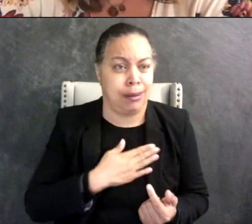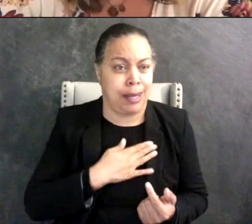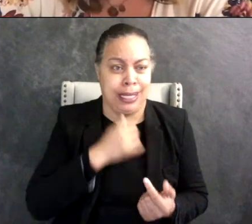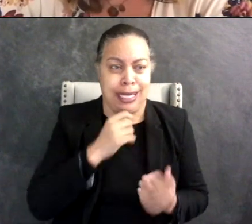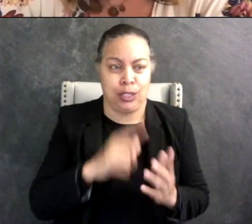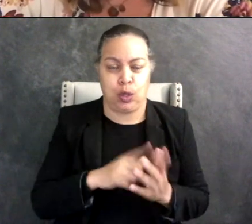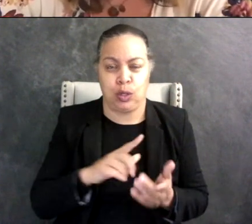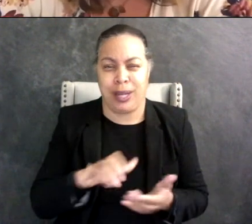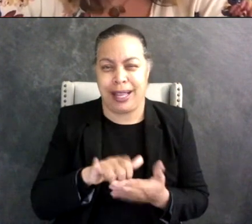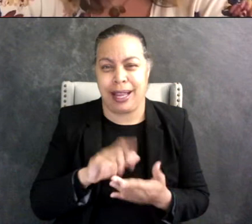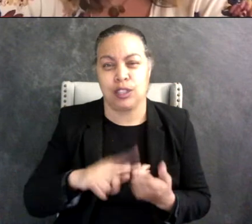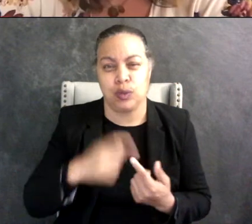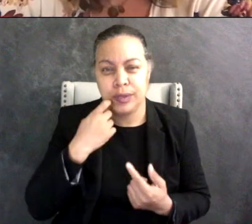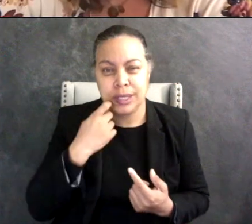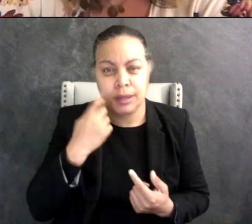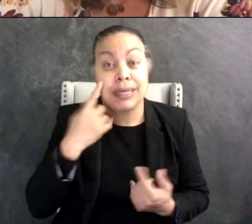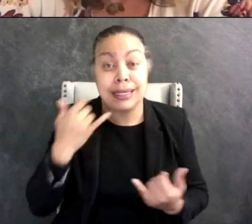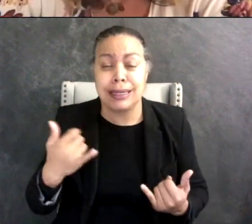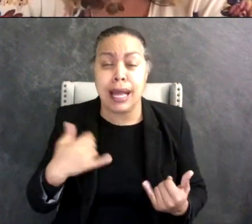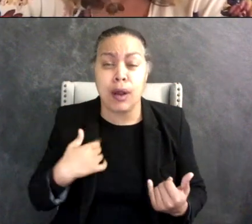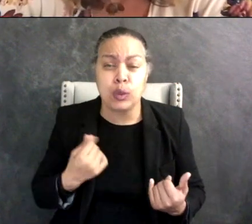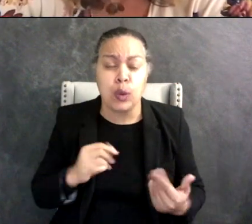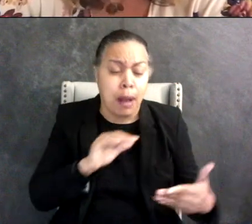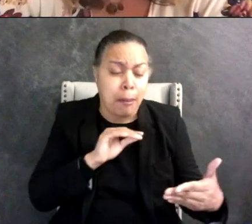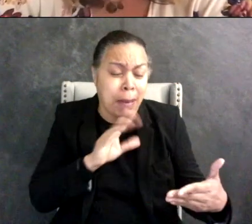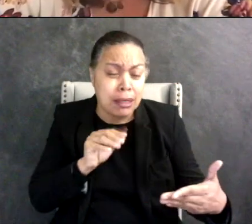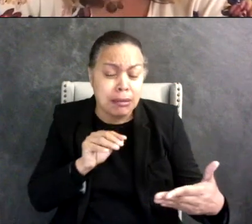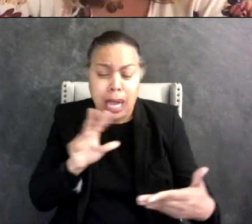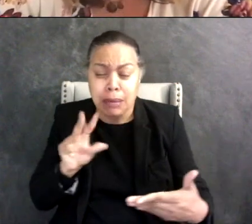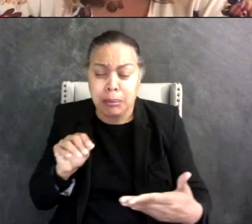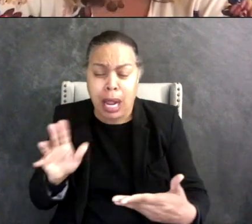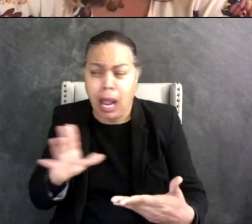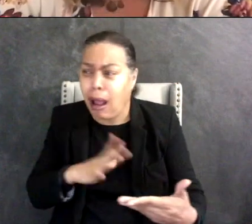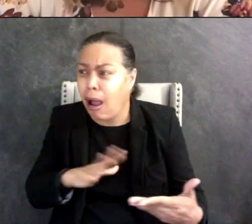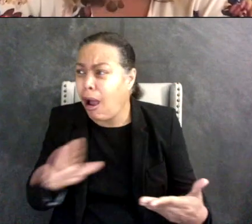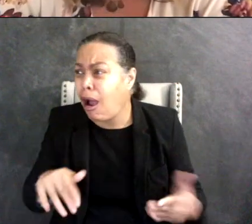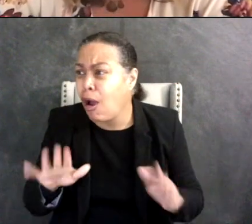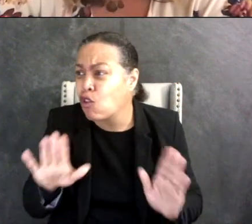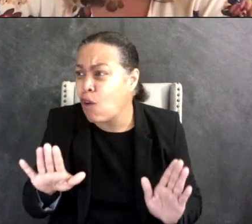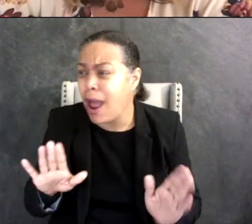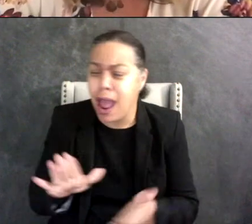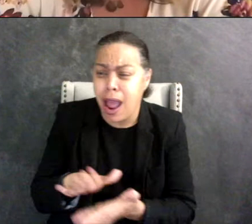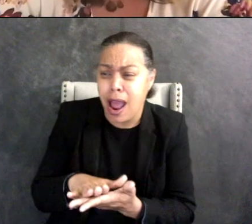because now I take pictures of them. I think it's amazing you know, there probably would